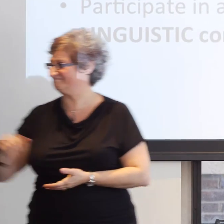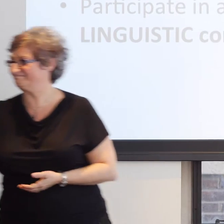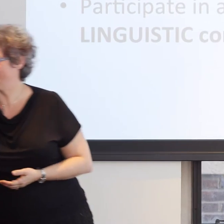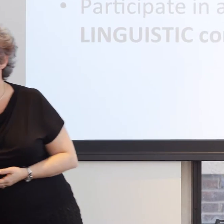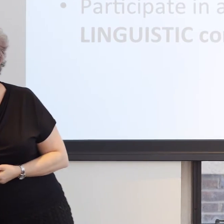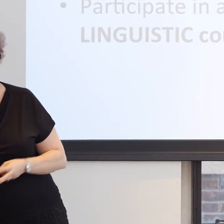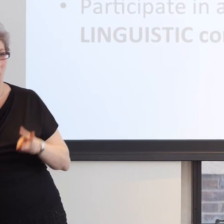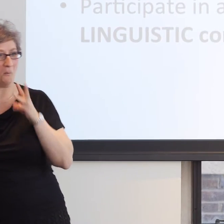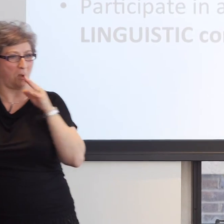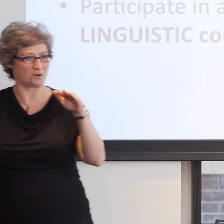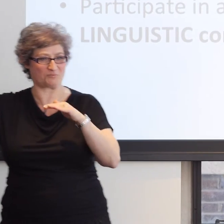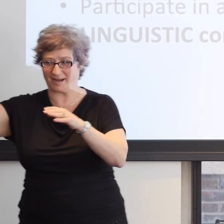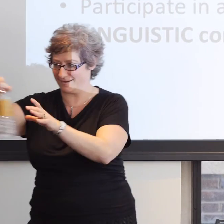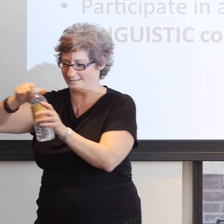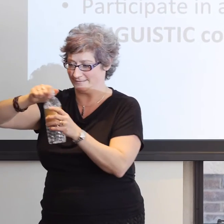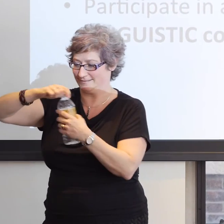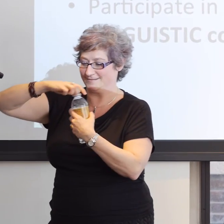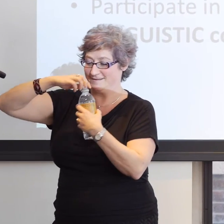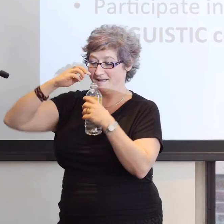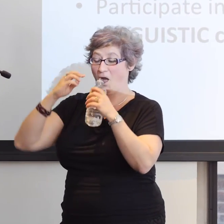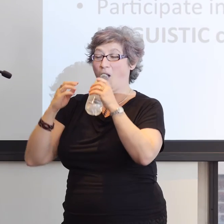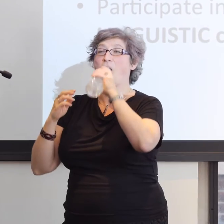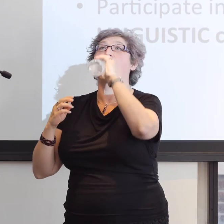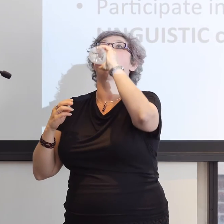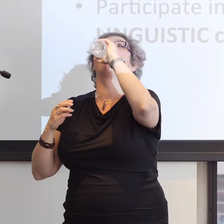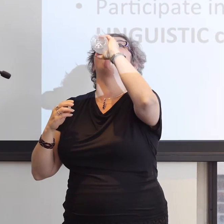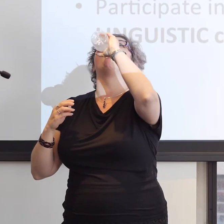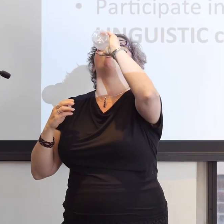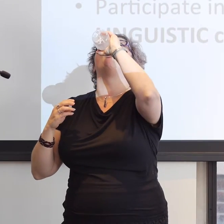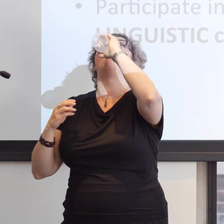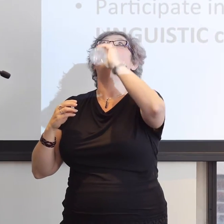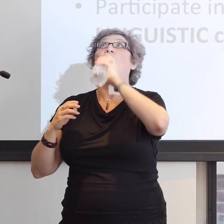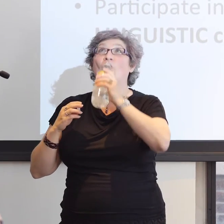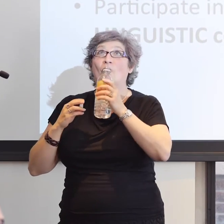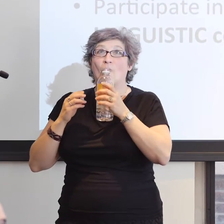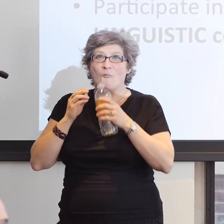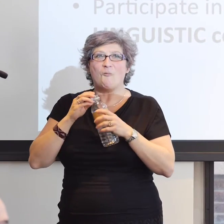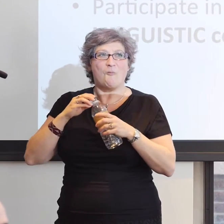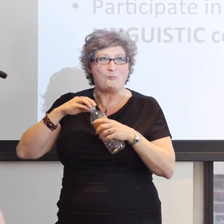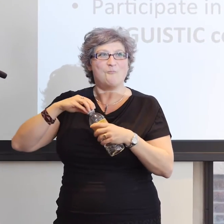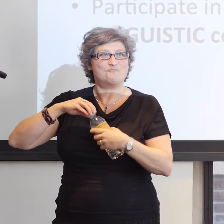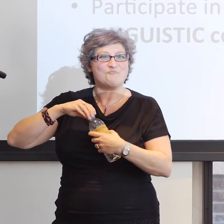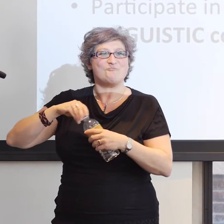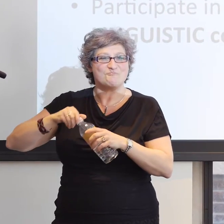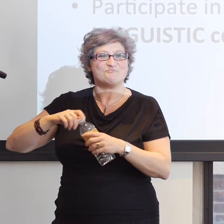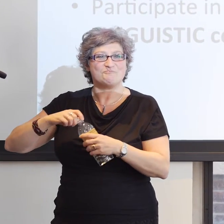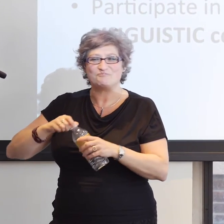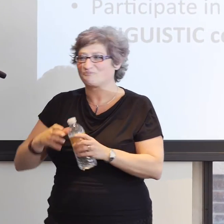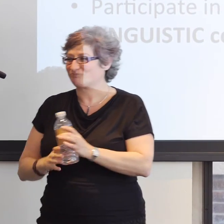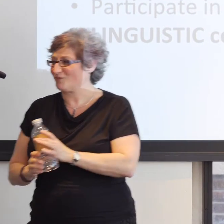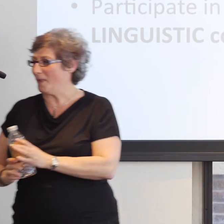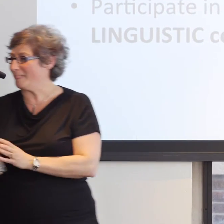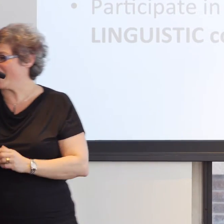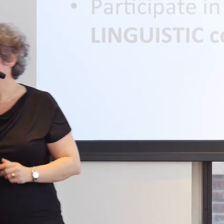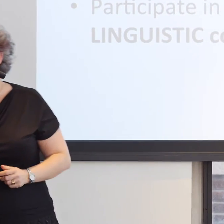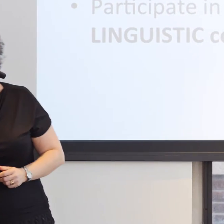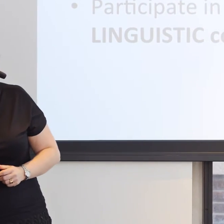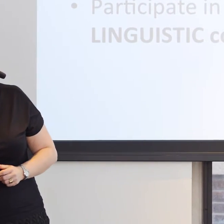are focused on the structures that they're able to develop linguistically. We don't have anything resembling